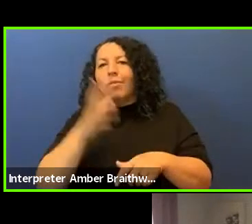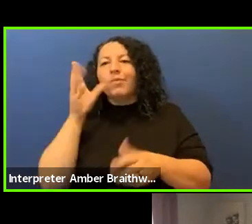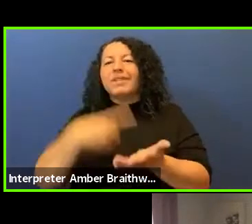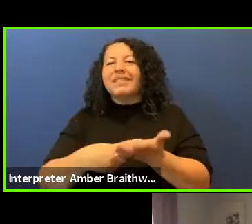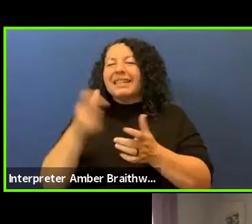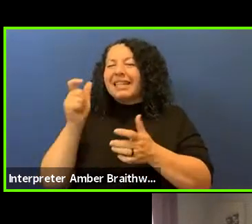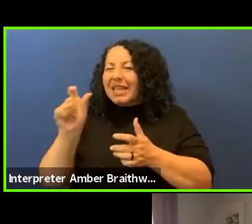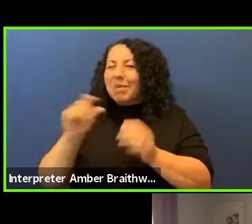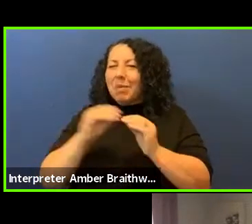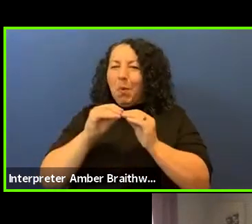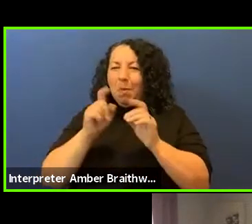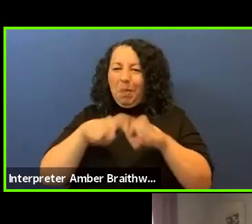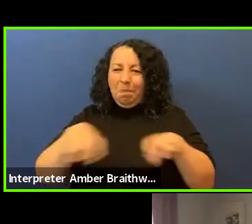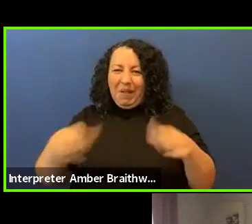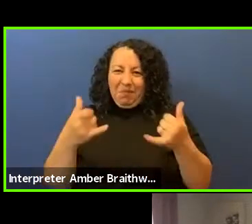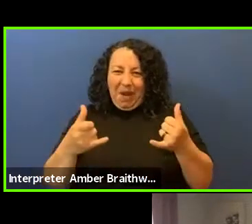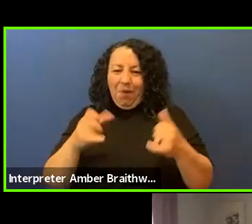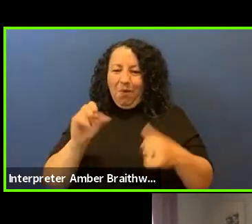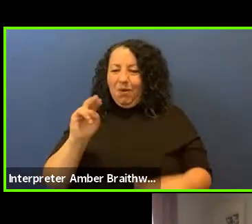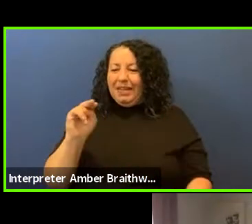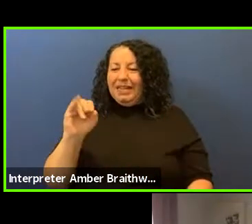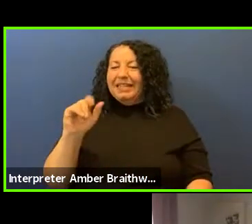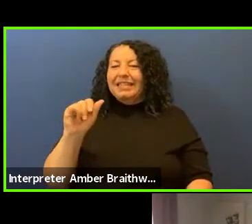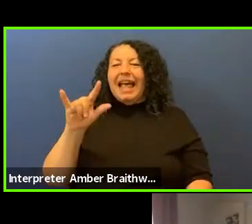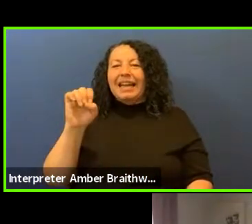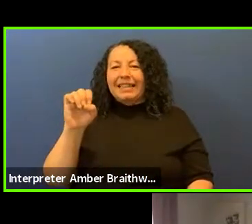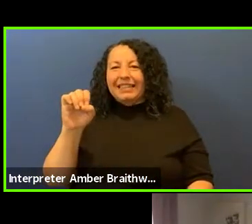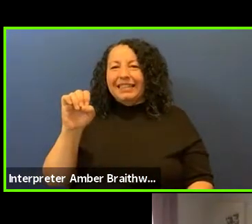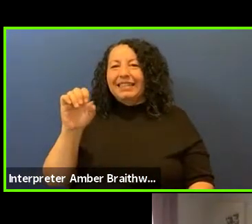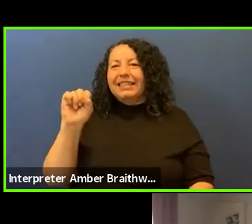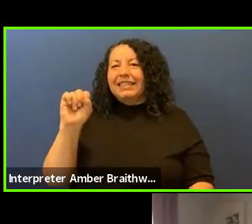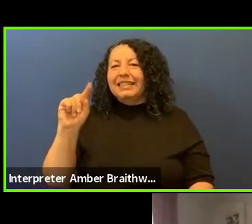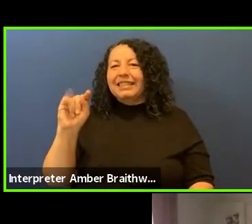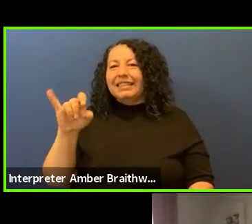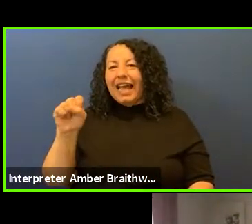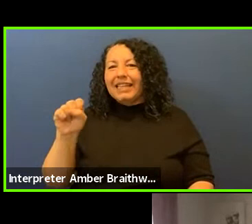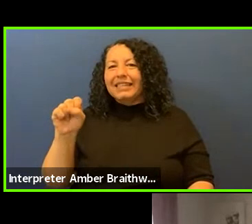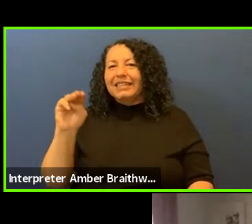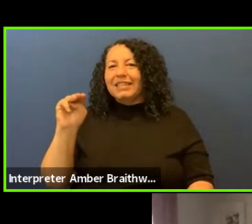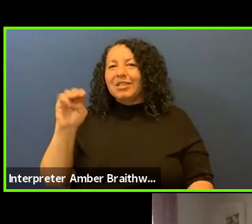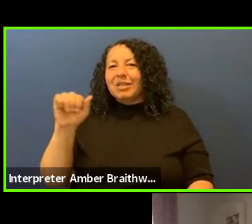Natalie Stites Means, a Dakota/Lakota, is enrolled with the Cheyenne River Sioux Tribe,